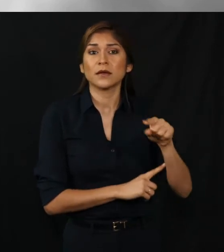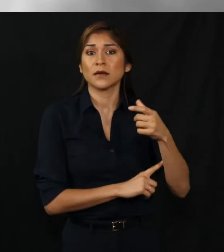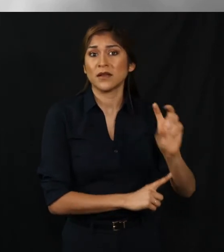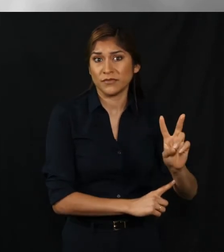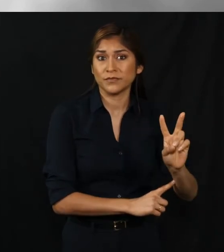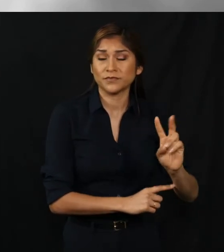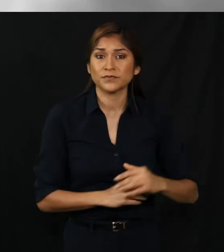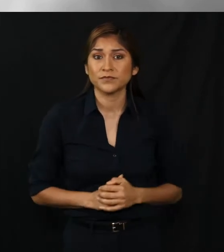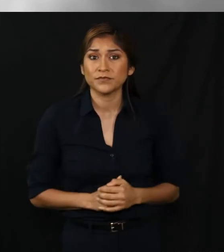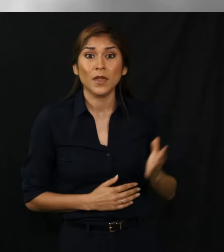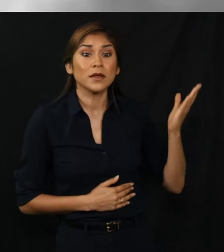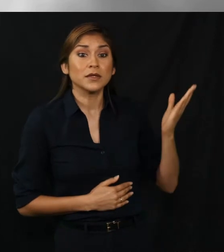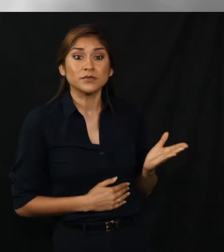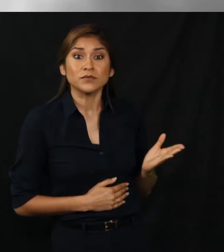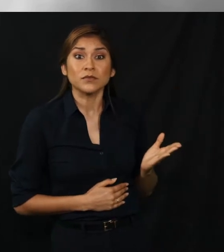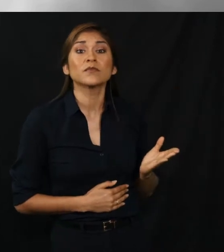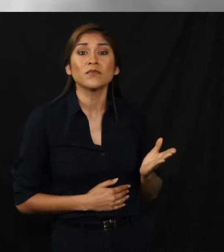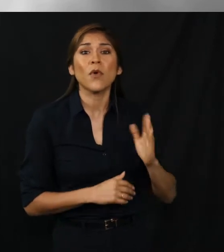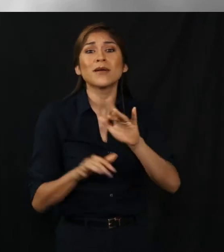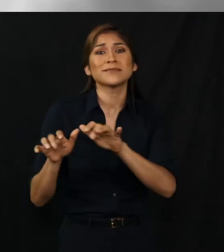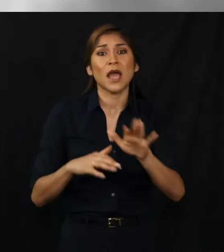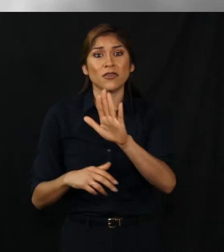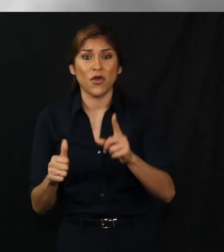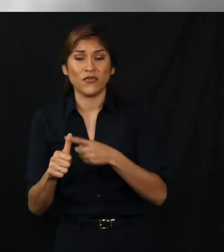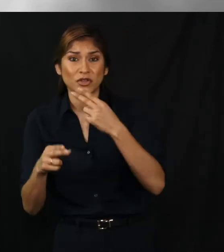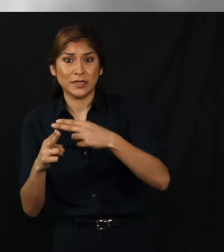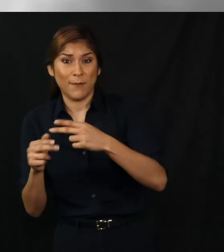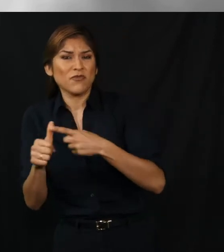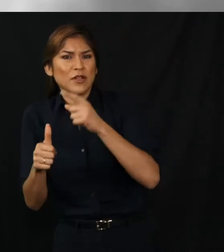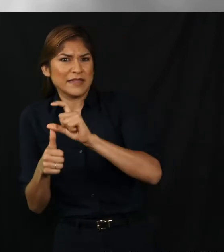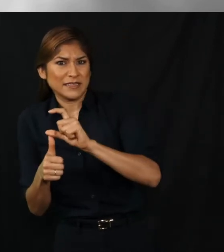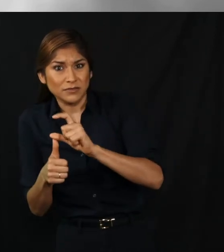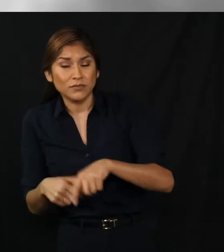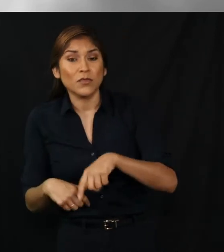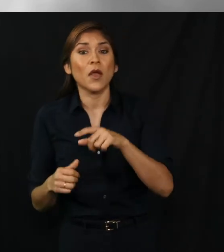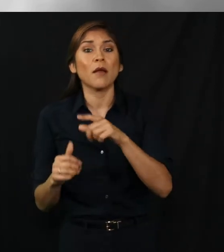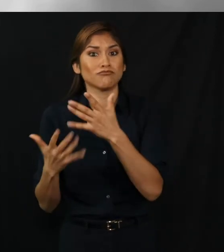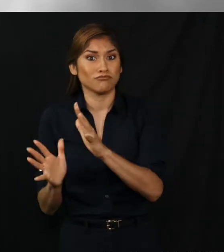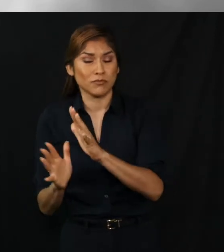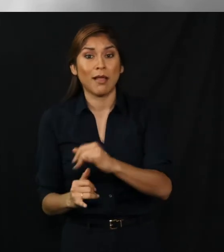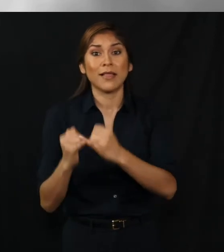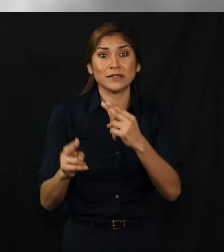Enter your first initial, last name, county where you live, and date of birth